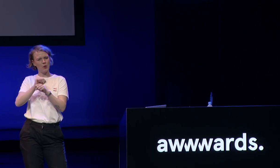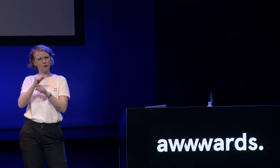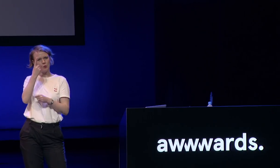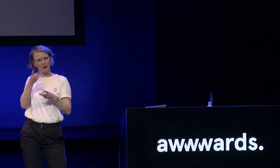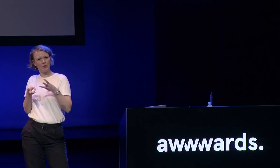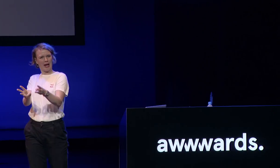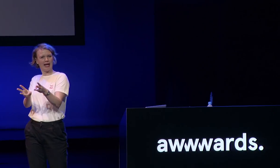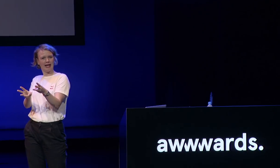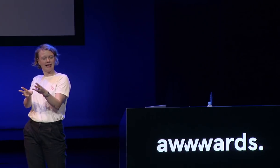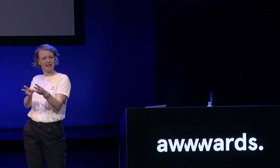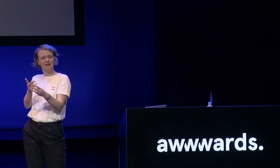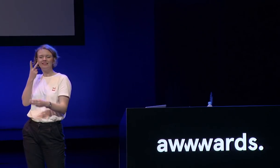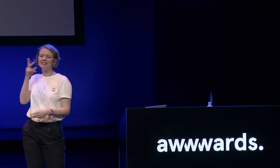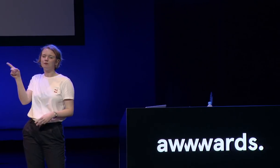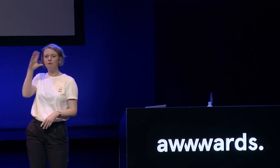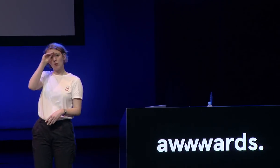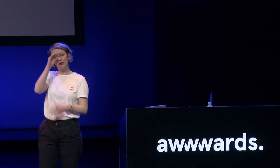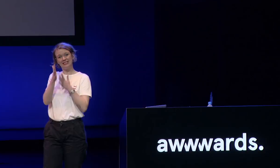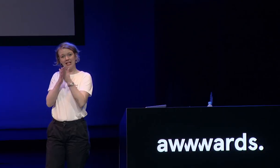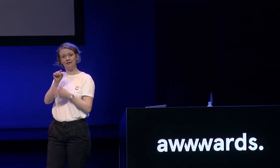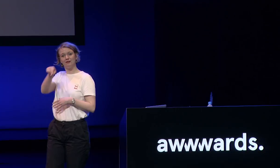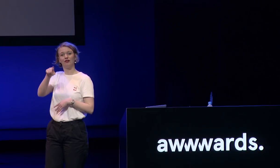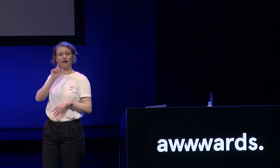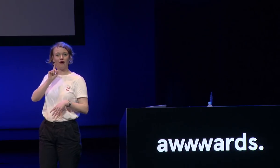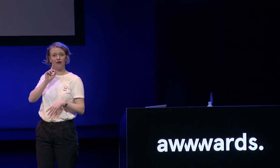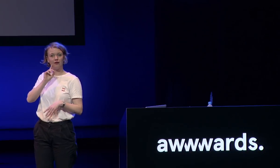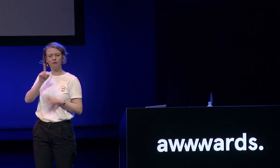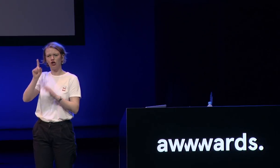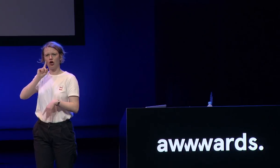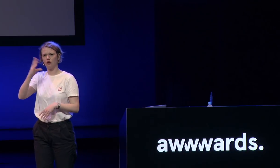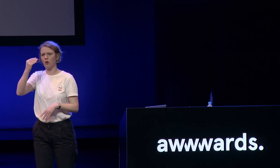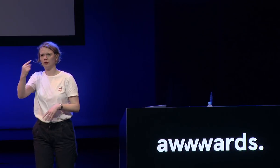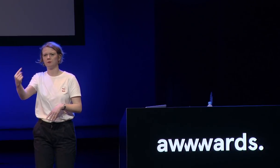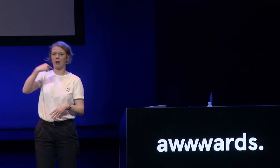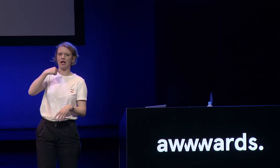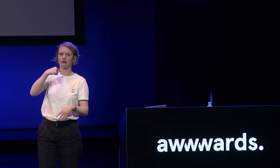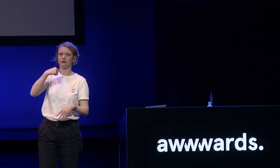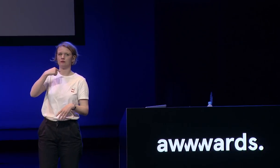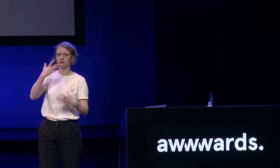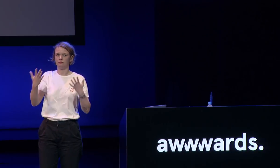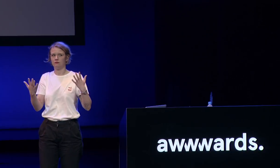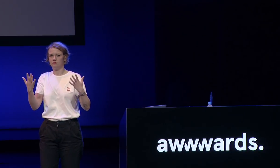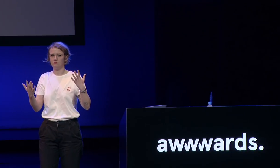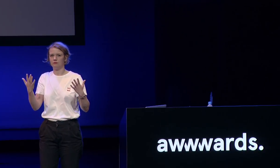are very funny that it works only one way so we see this boy signing to this girl and then the girl talks back to the boy